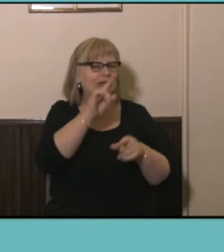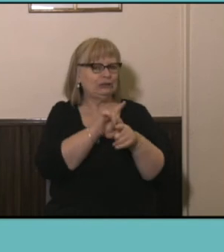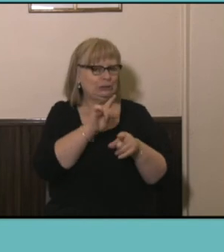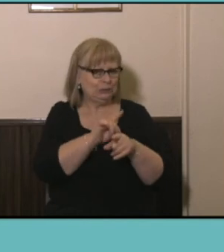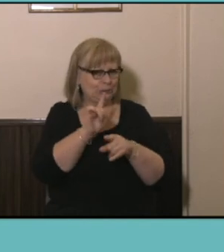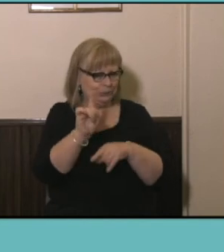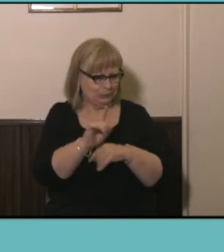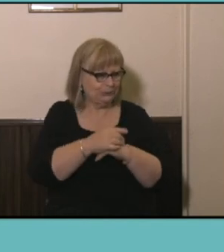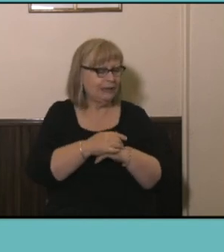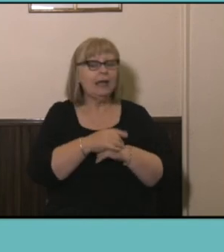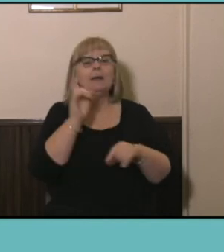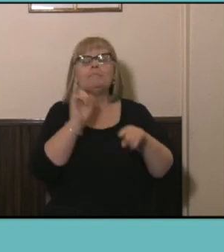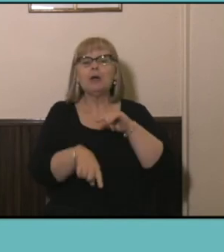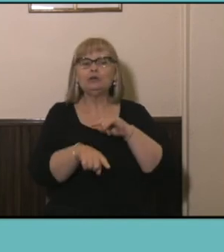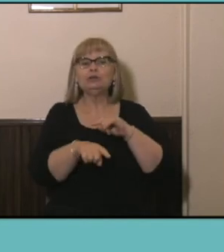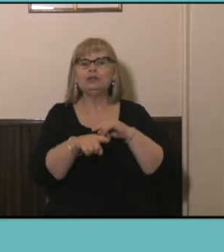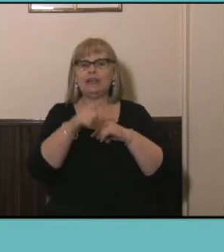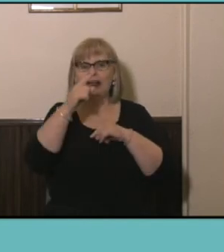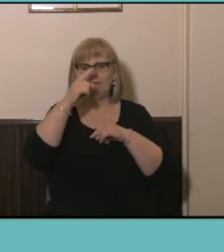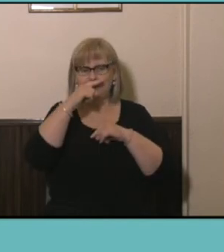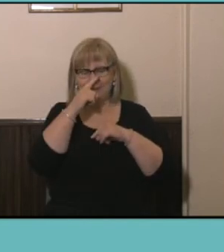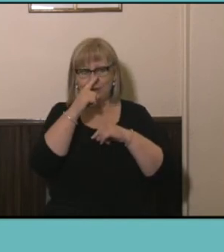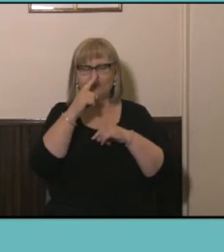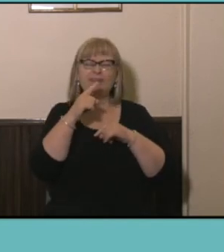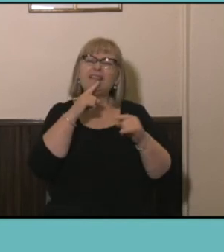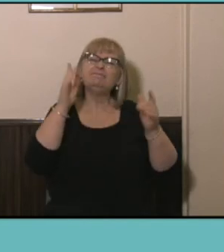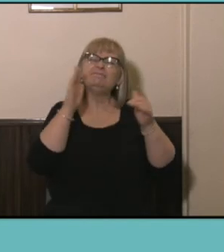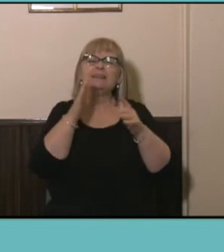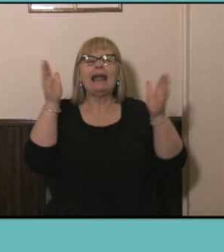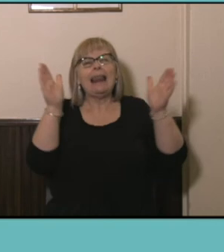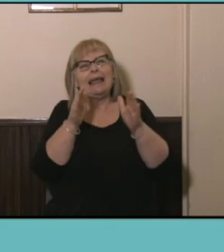surprisingly that most of our least likely occupations to move are farmers